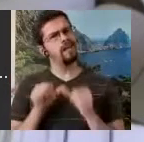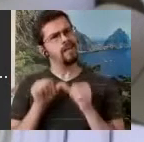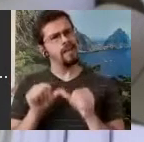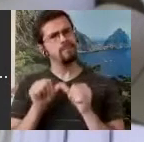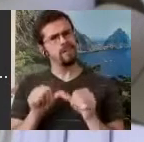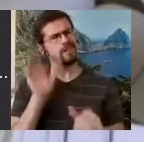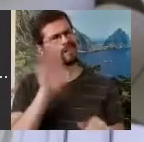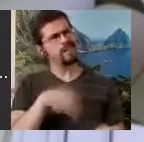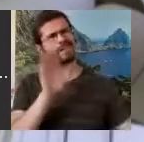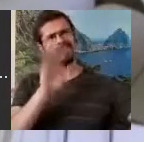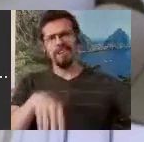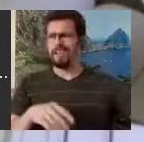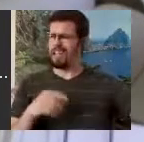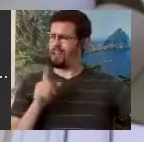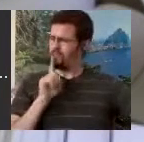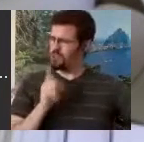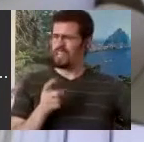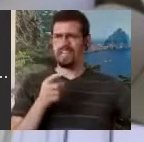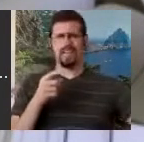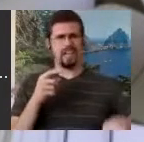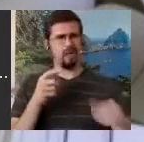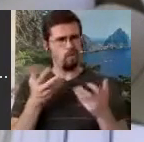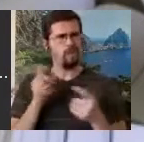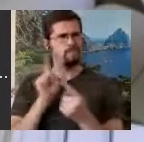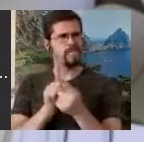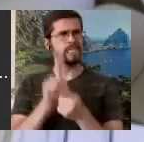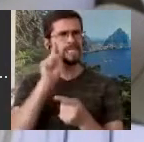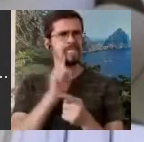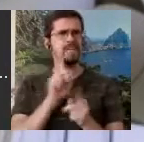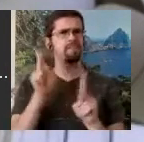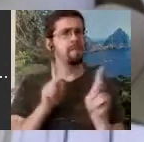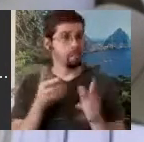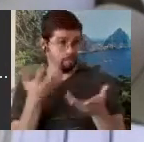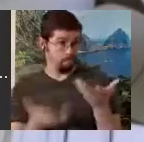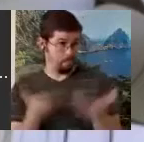meet some deaf people", and "what do you think? Maybe they would enjoy writing